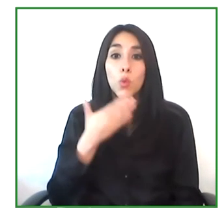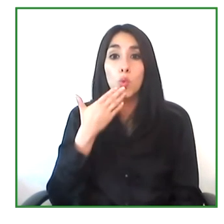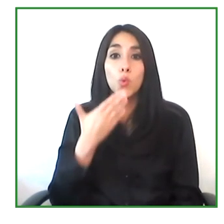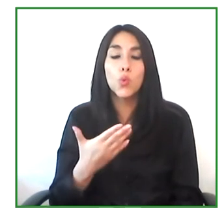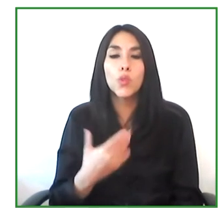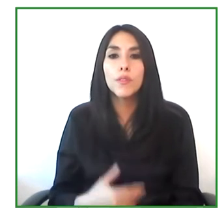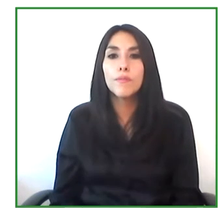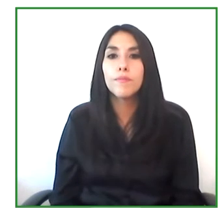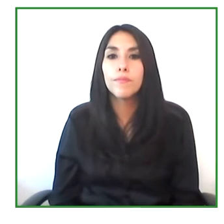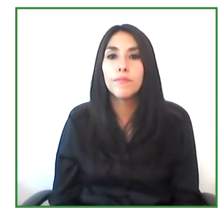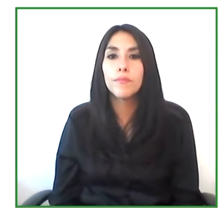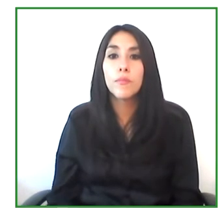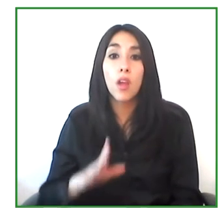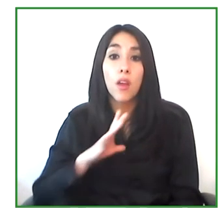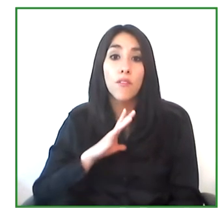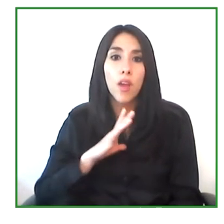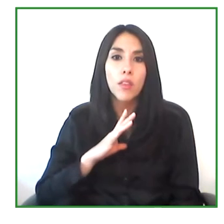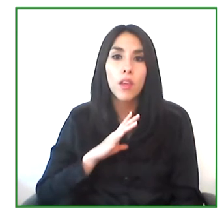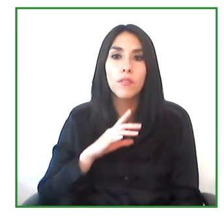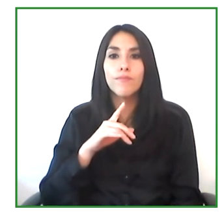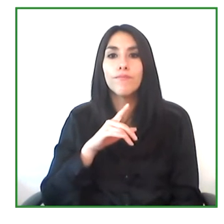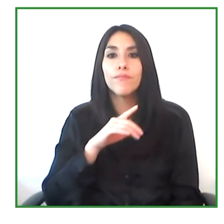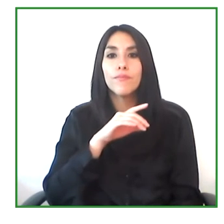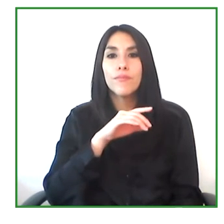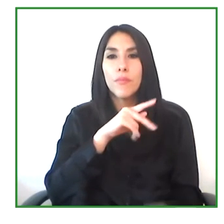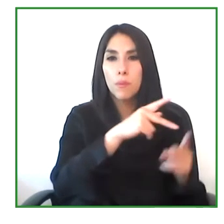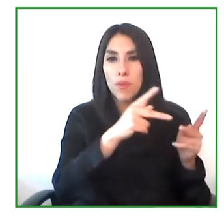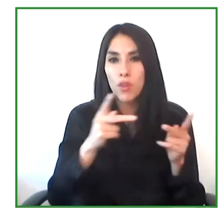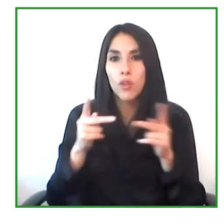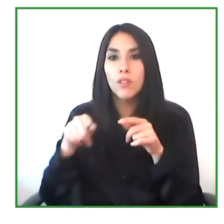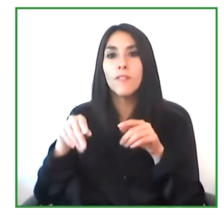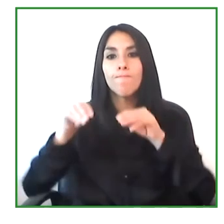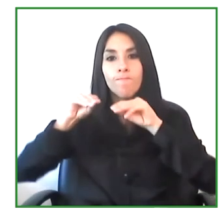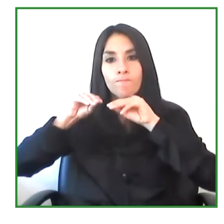And we will have to train more organizations that would use this tool.